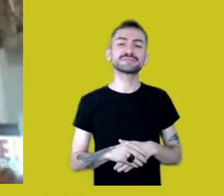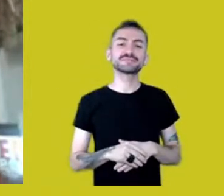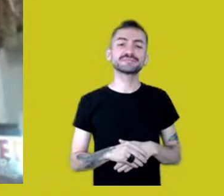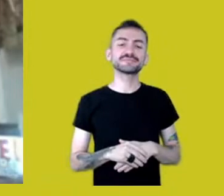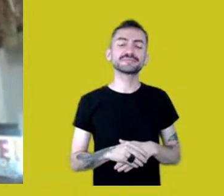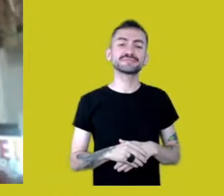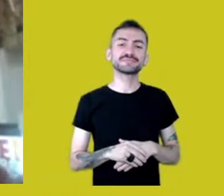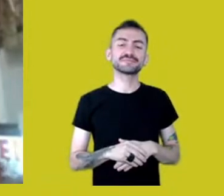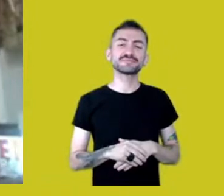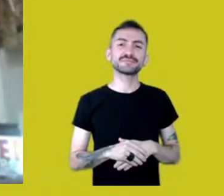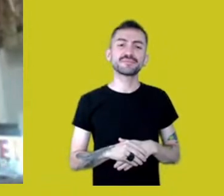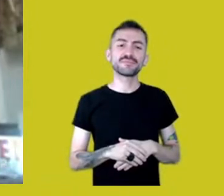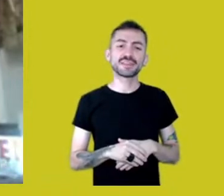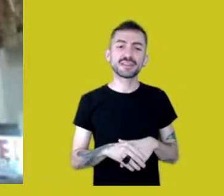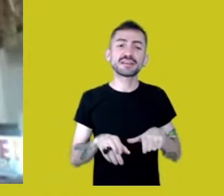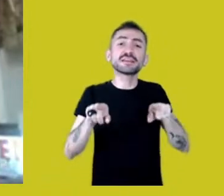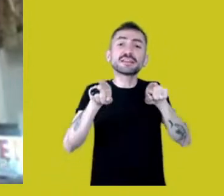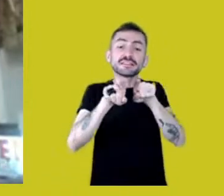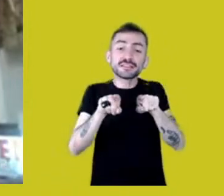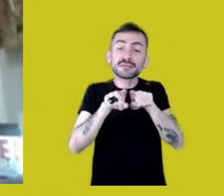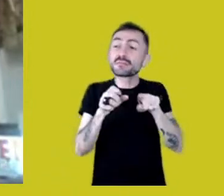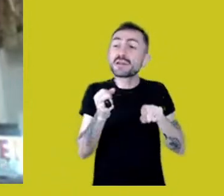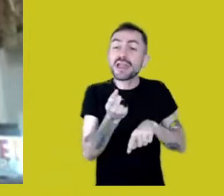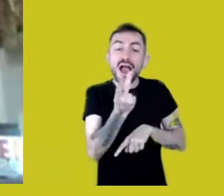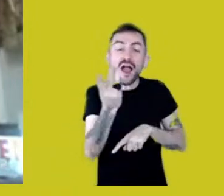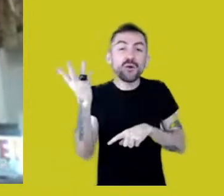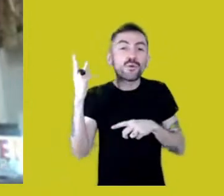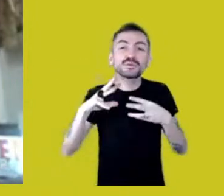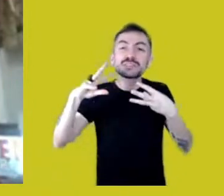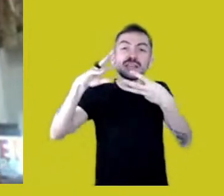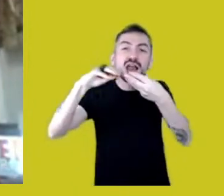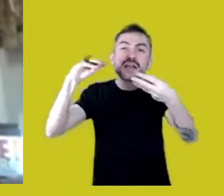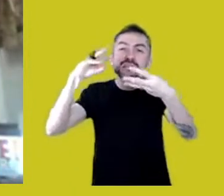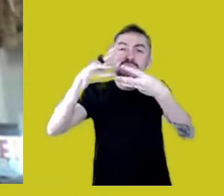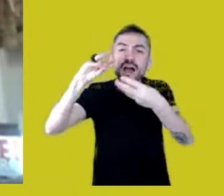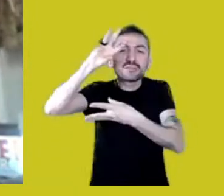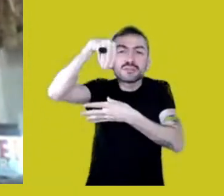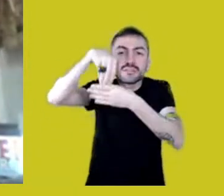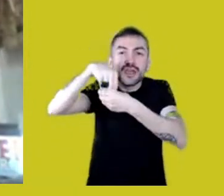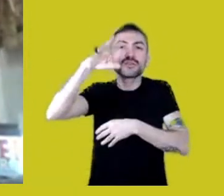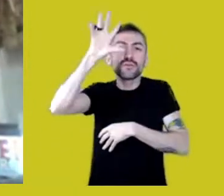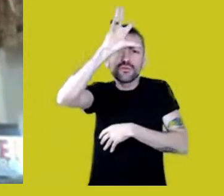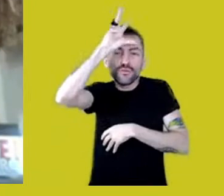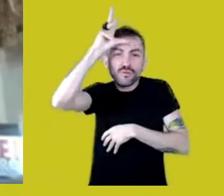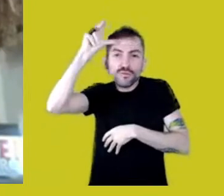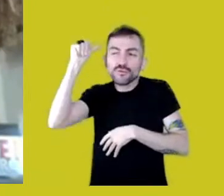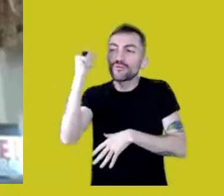our enchanted beings from the forest, the rivers and the lands,